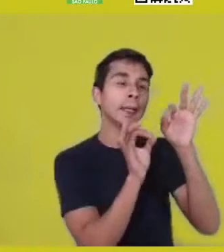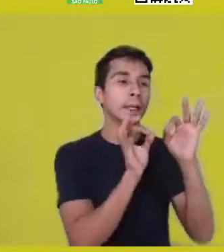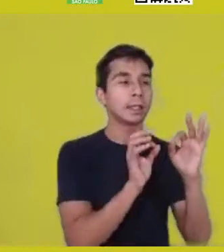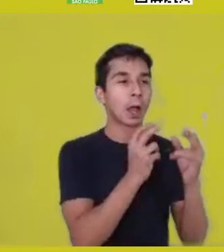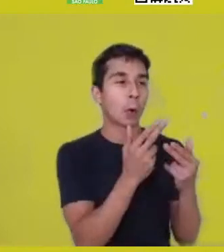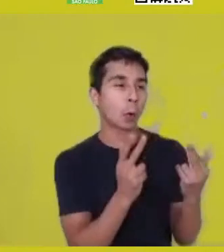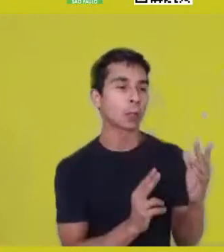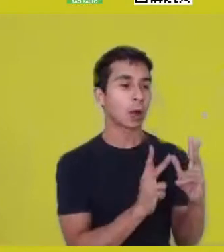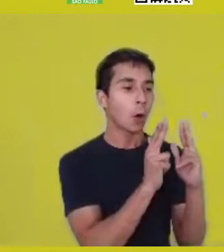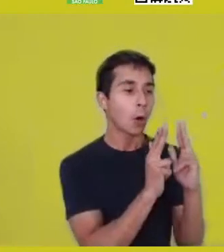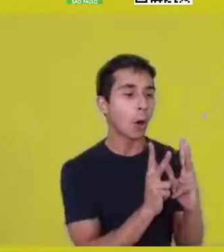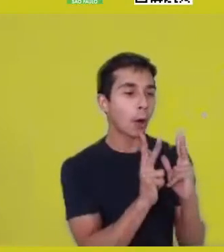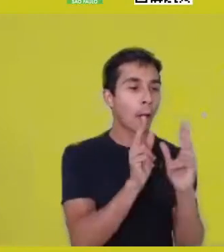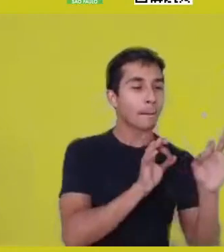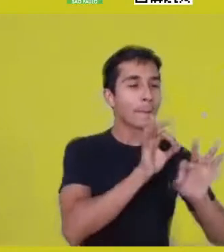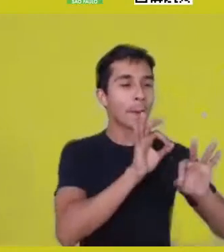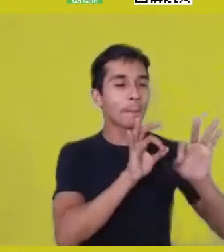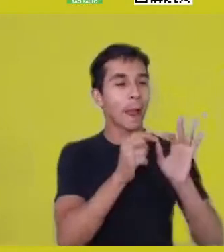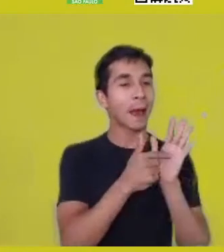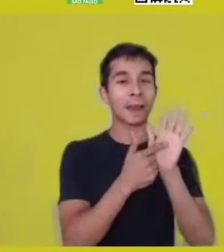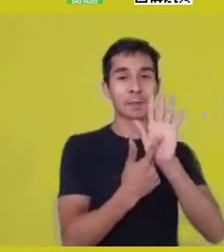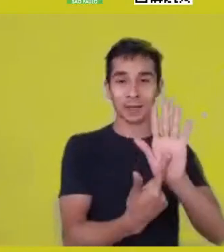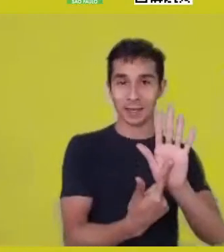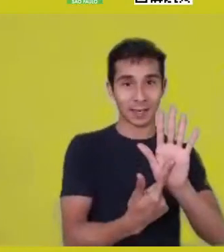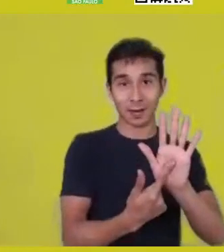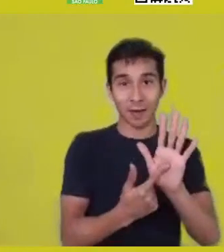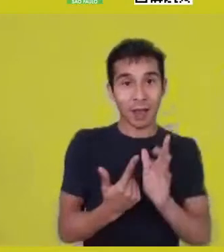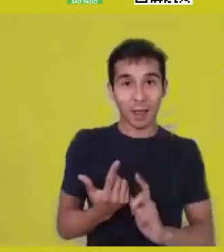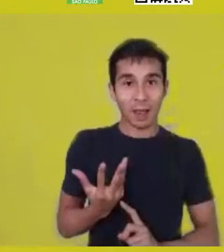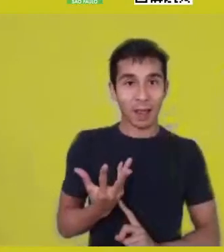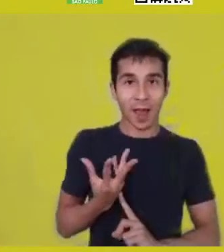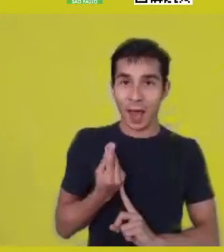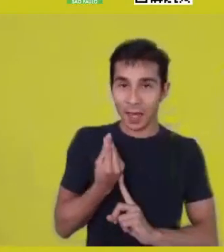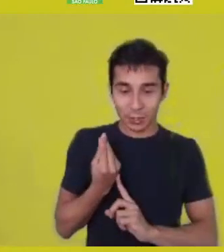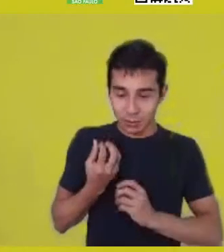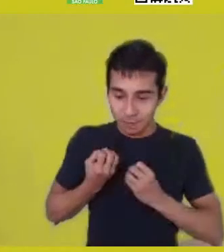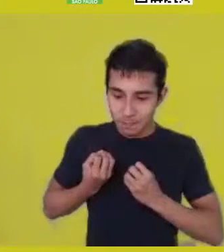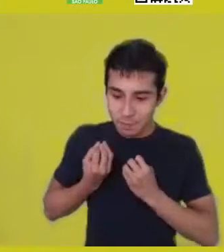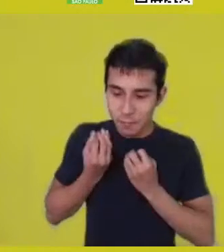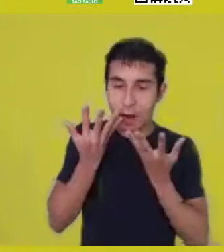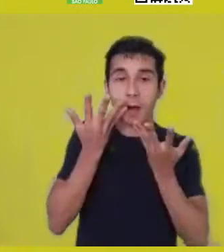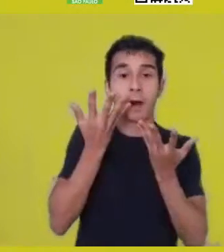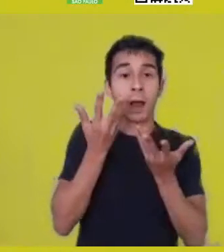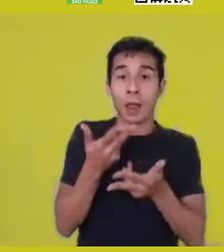I mean, as things happening themselves.